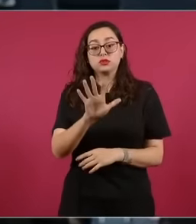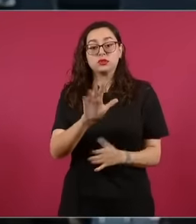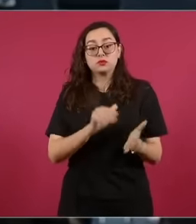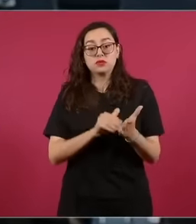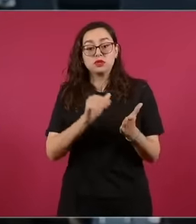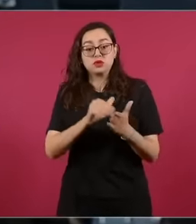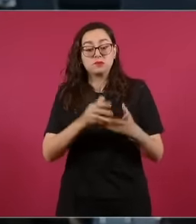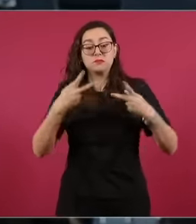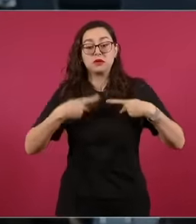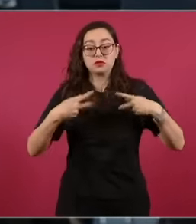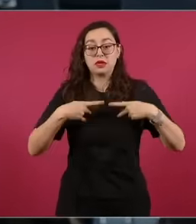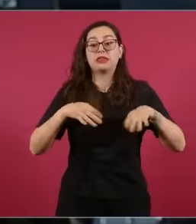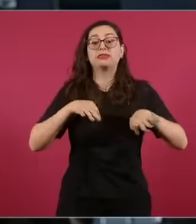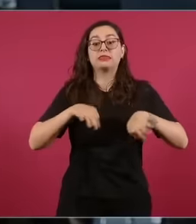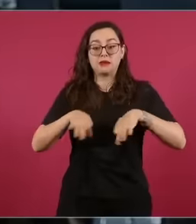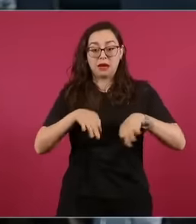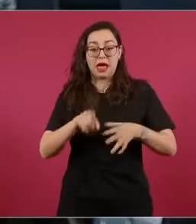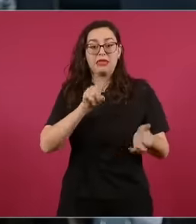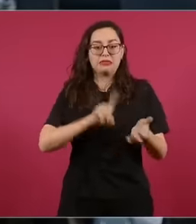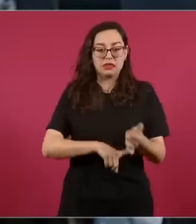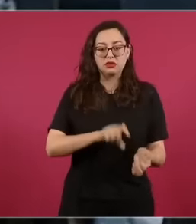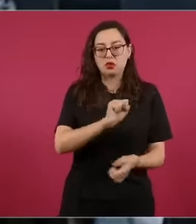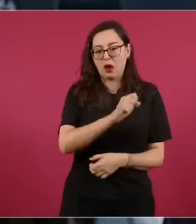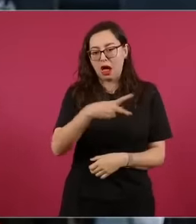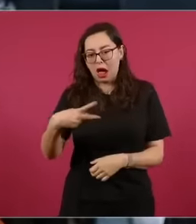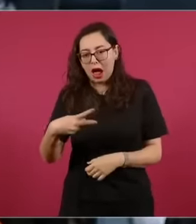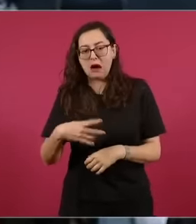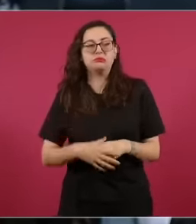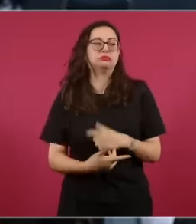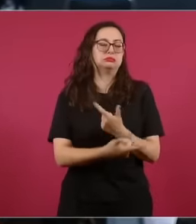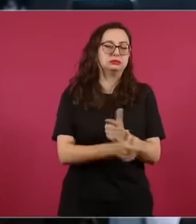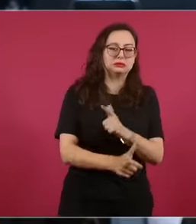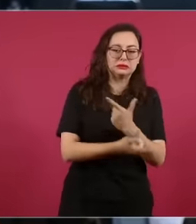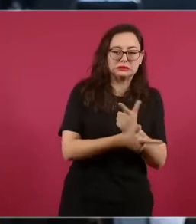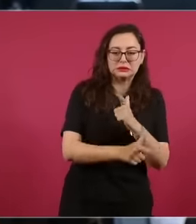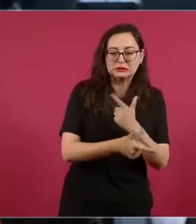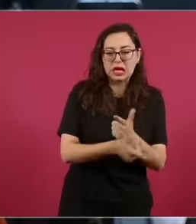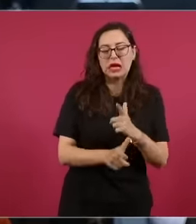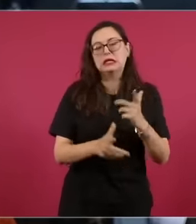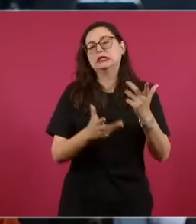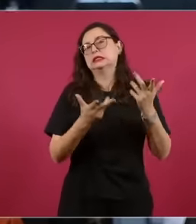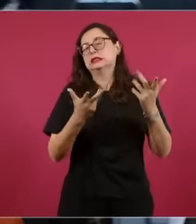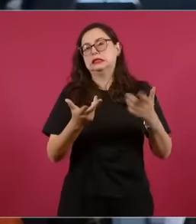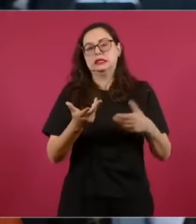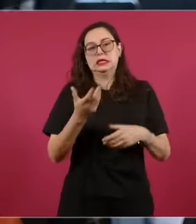work in applications, they are delivery drivers, taxi drivers this week eh Most of the